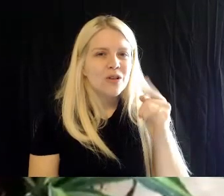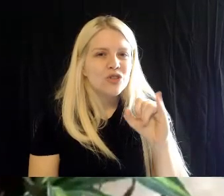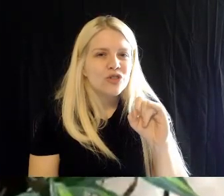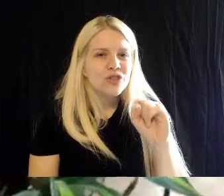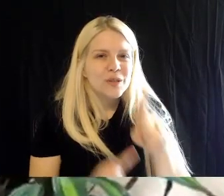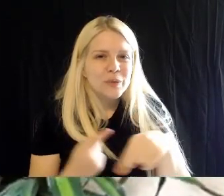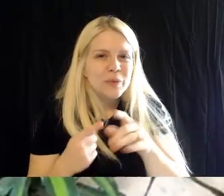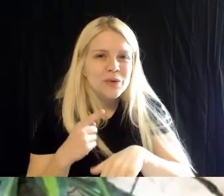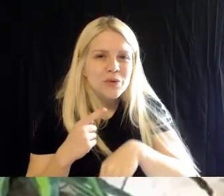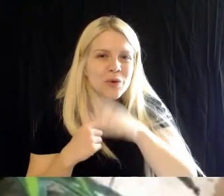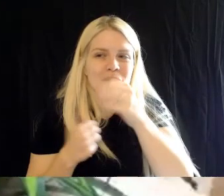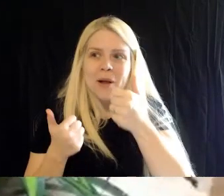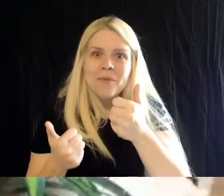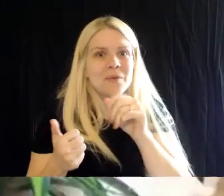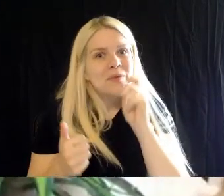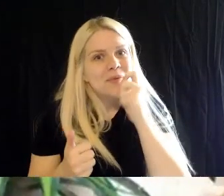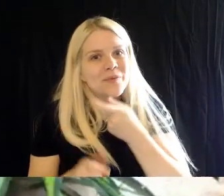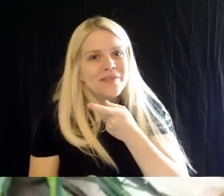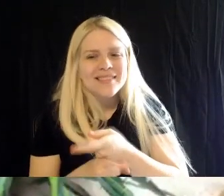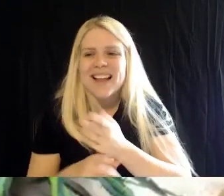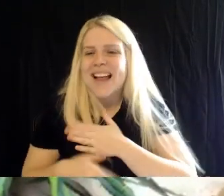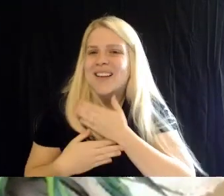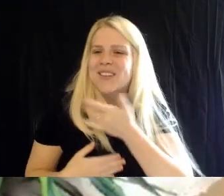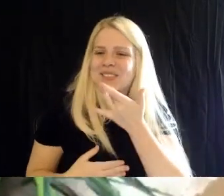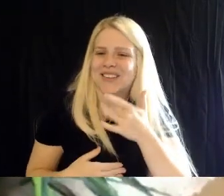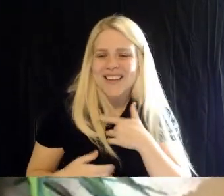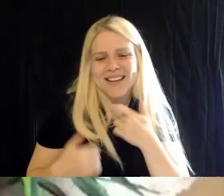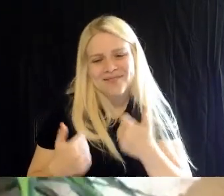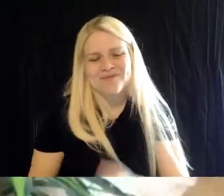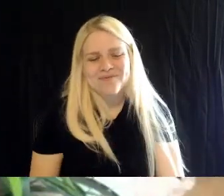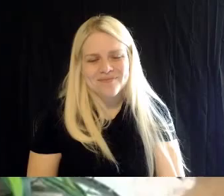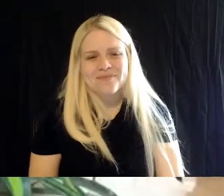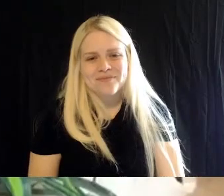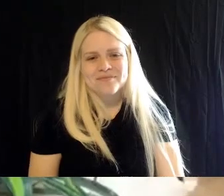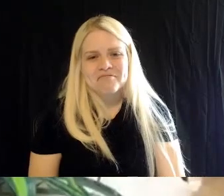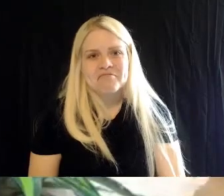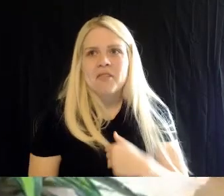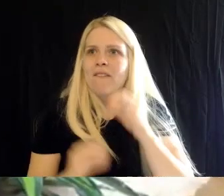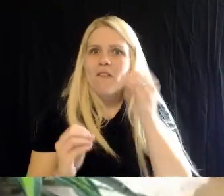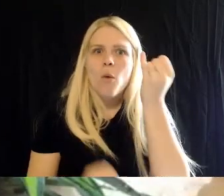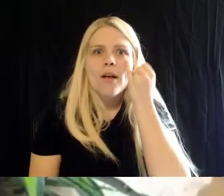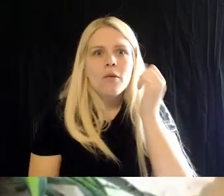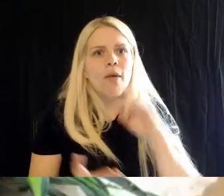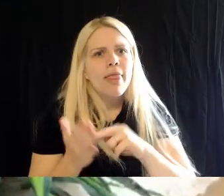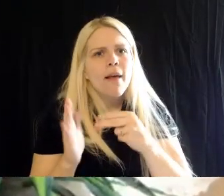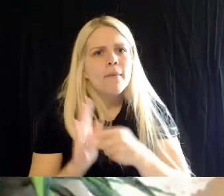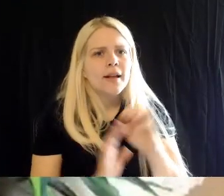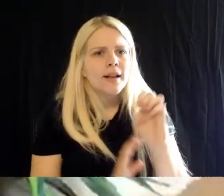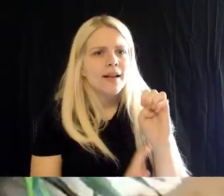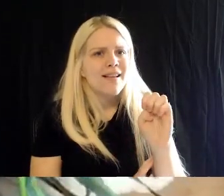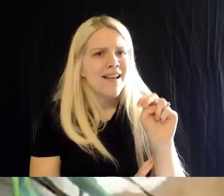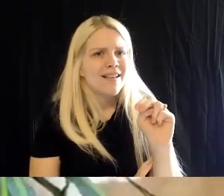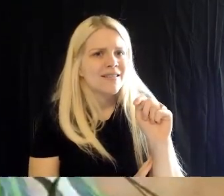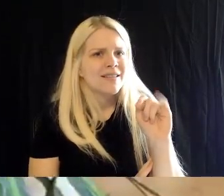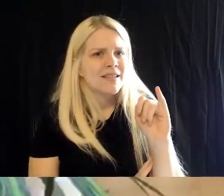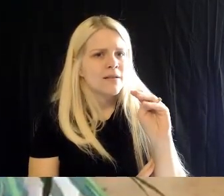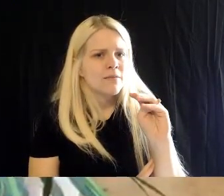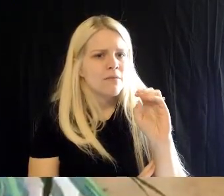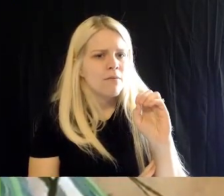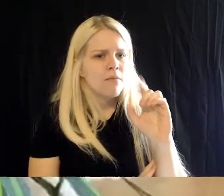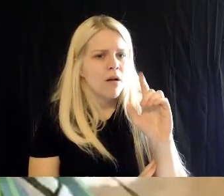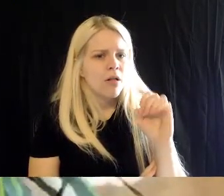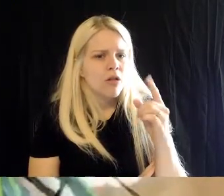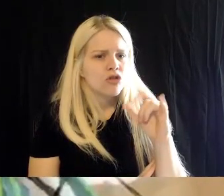Brad: How about that. I had no idea what an entomologist was when I was 9 years old.